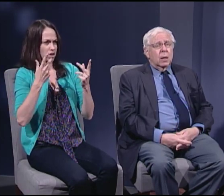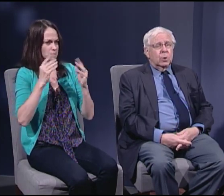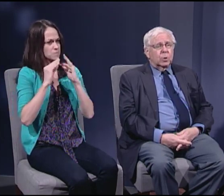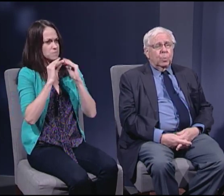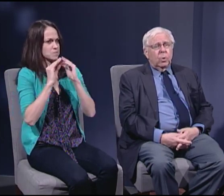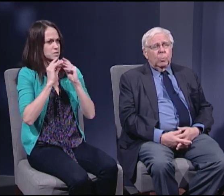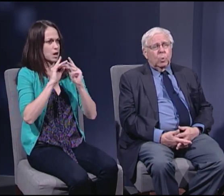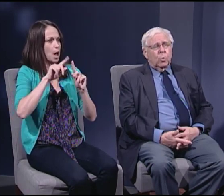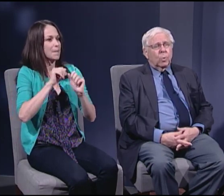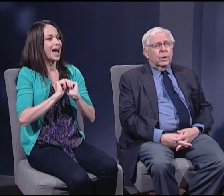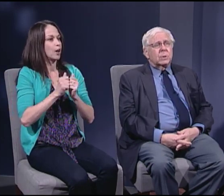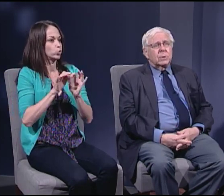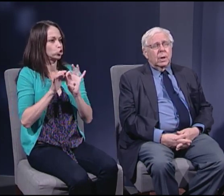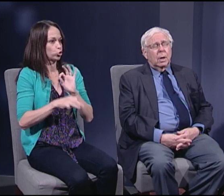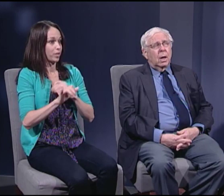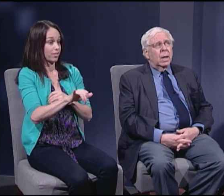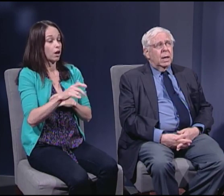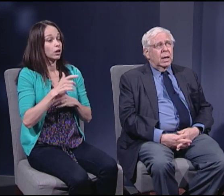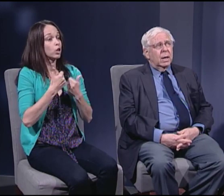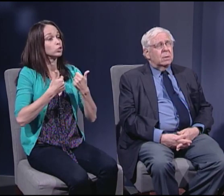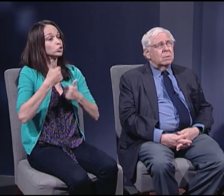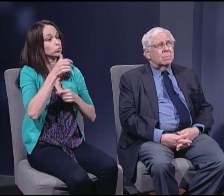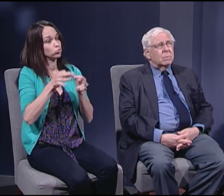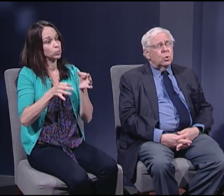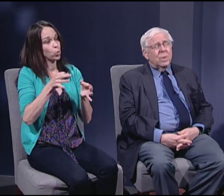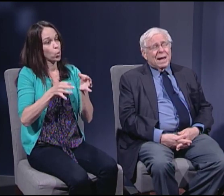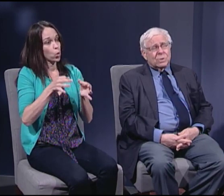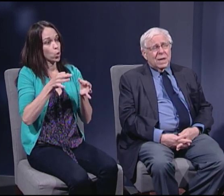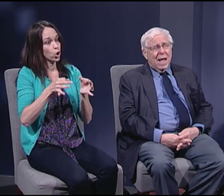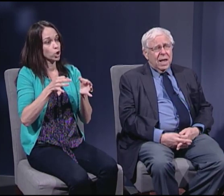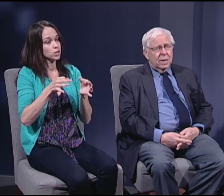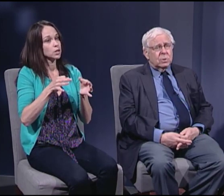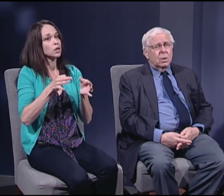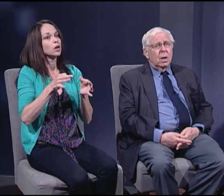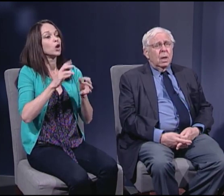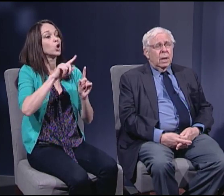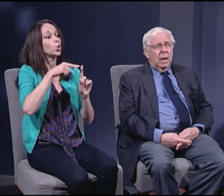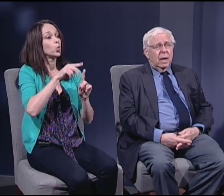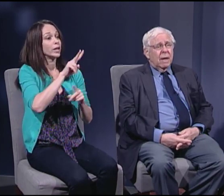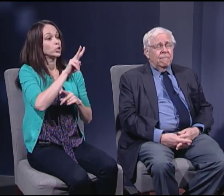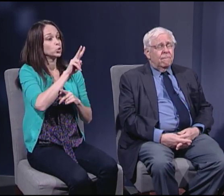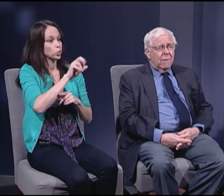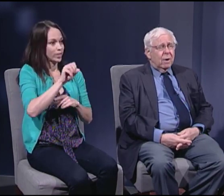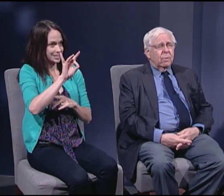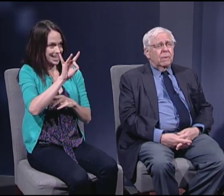The Supreme Court in 2008 in a very,